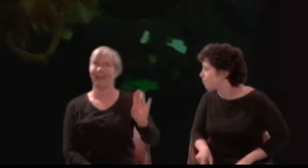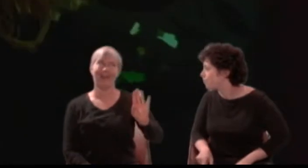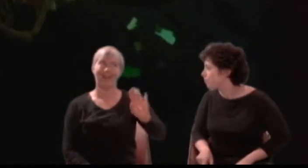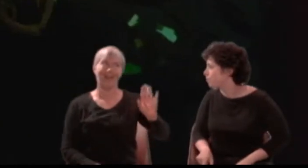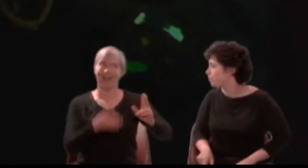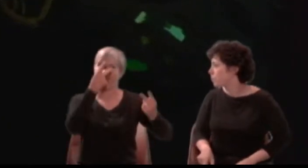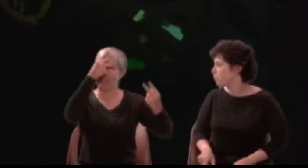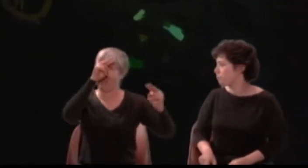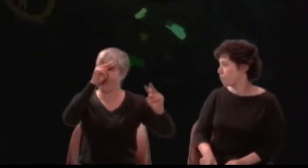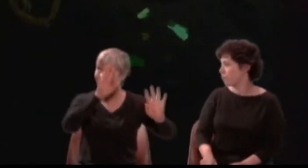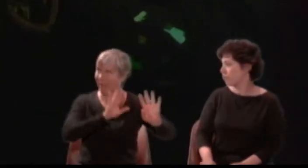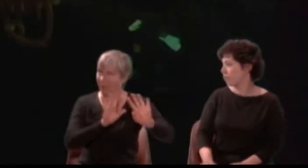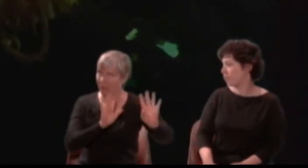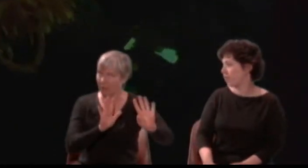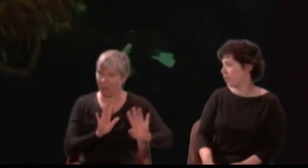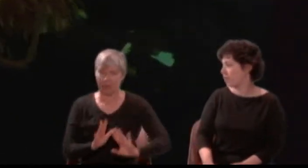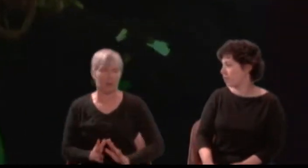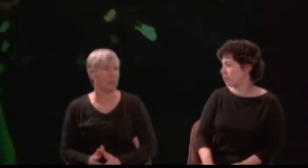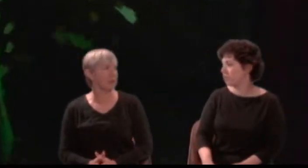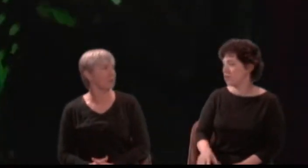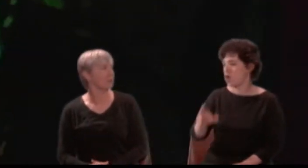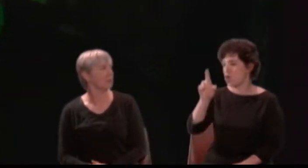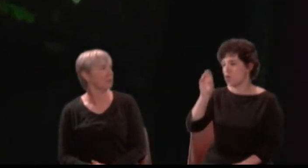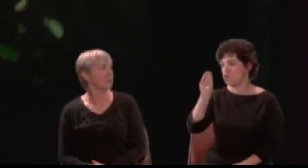Oberon: Robin, overcast the night;